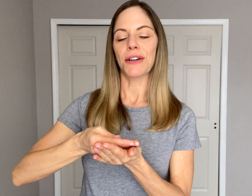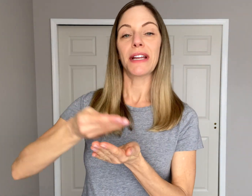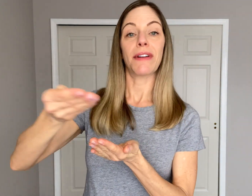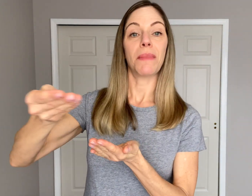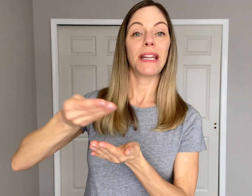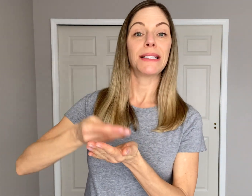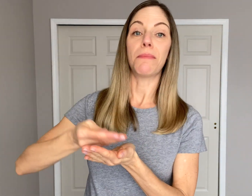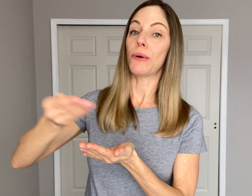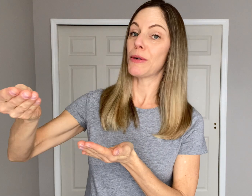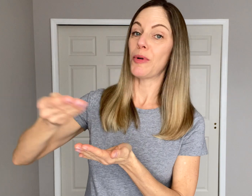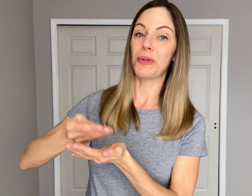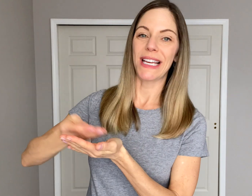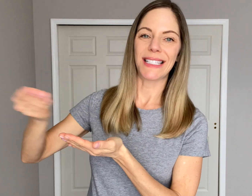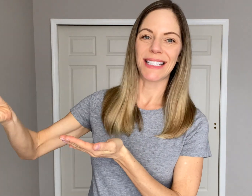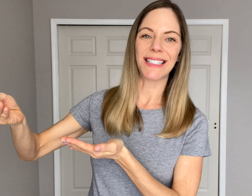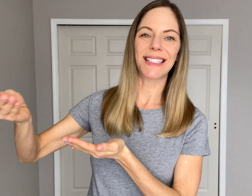You're giving money to multiple places.